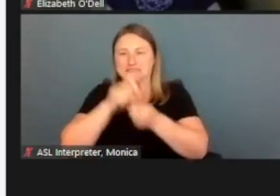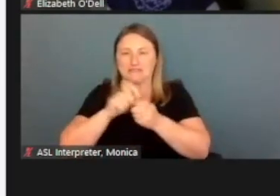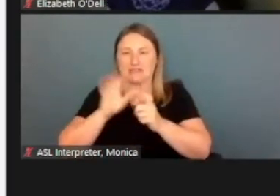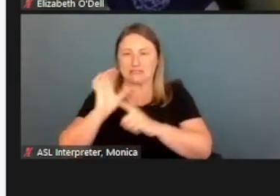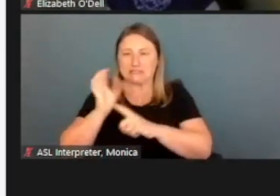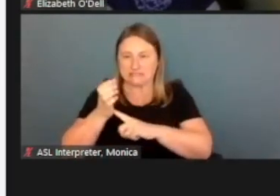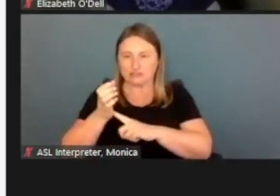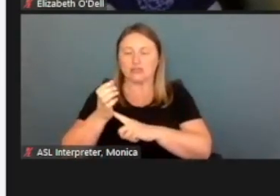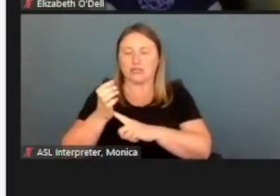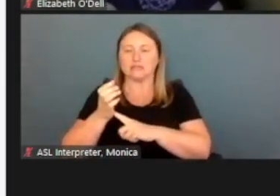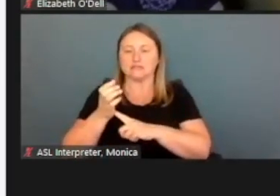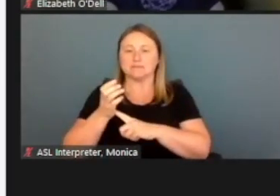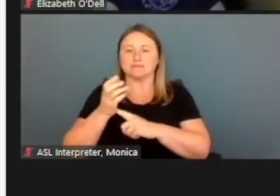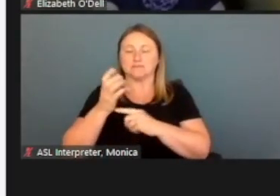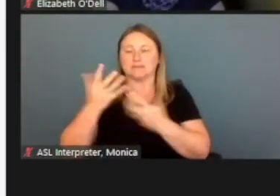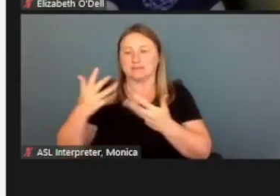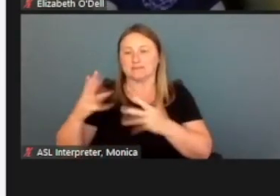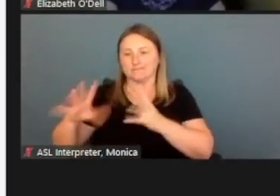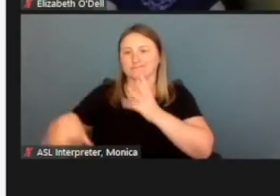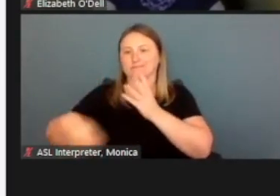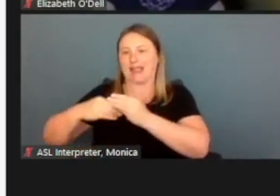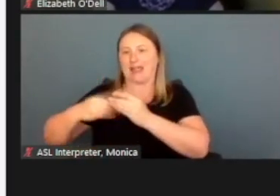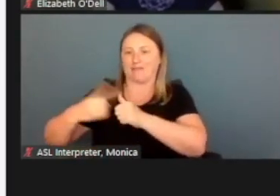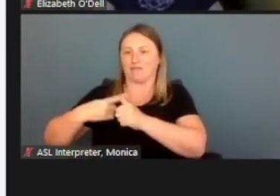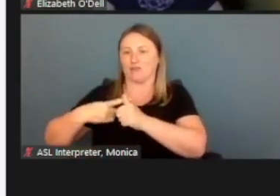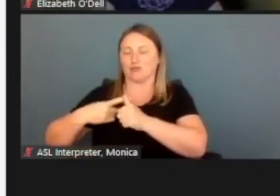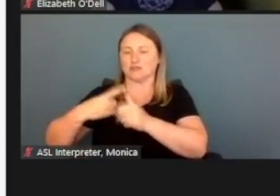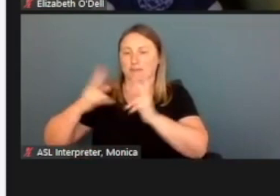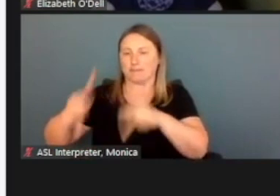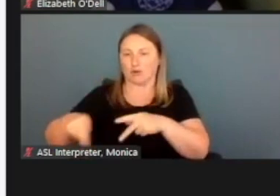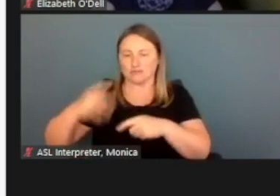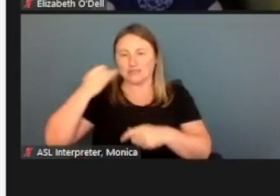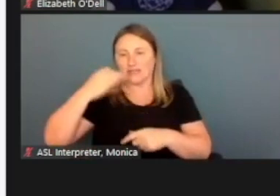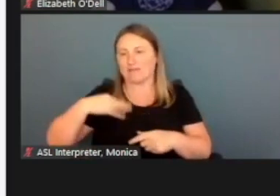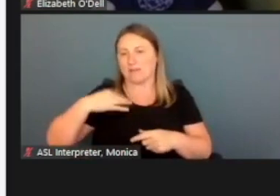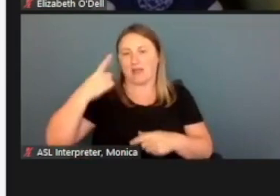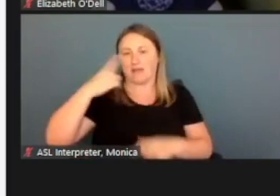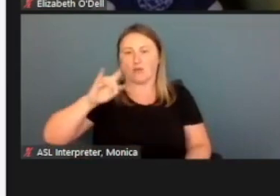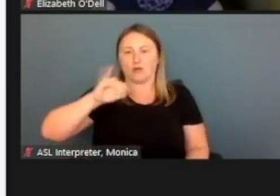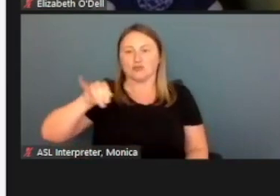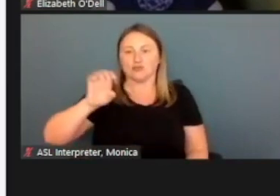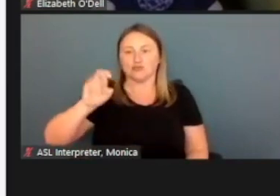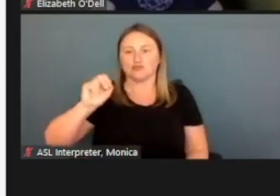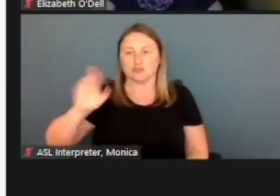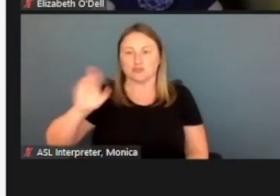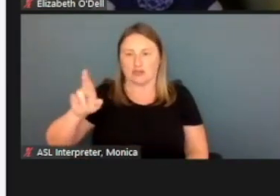after they've added in the first person, let's say they're applying for Jennifer, they've added in Jennifer's details.